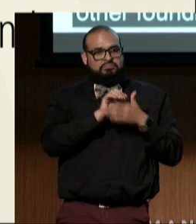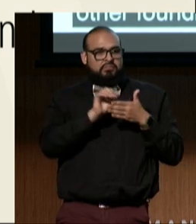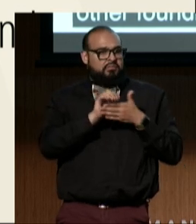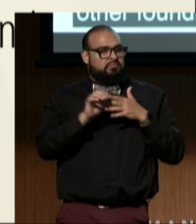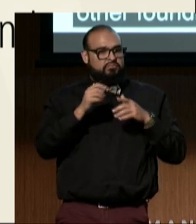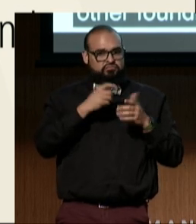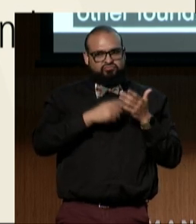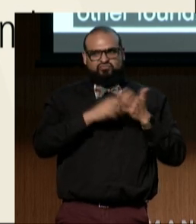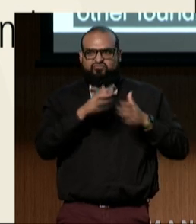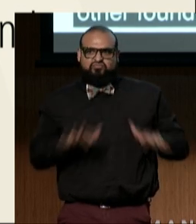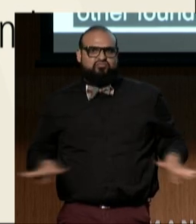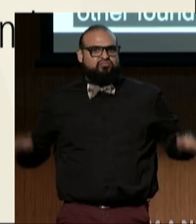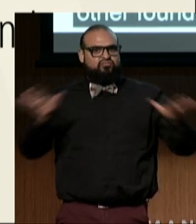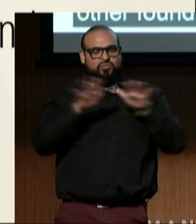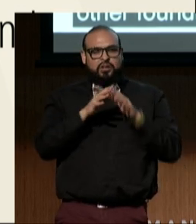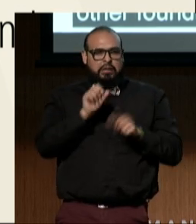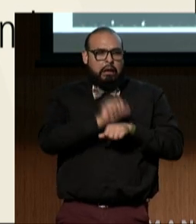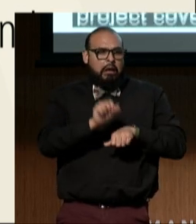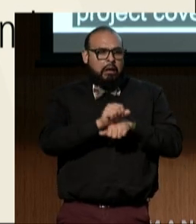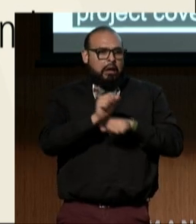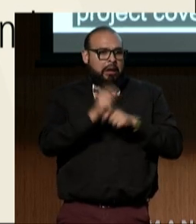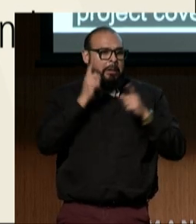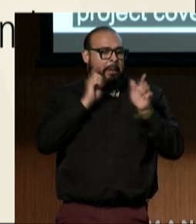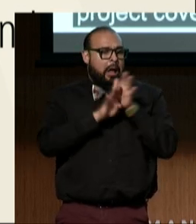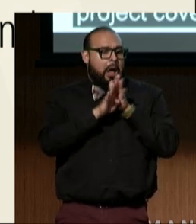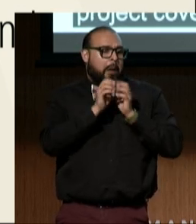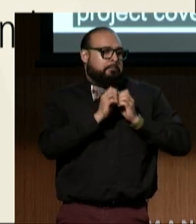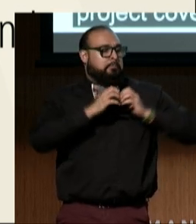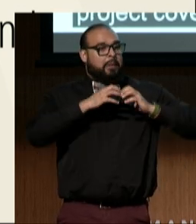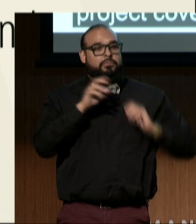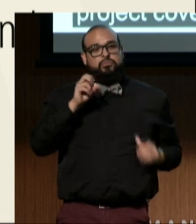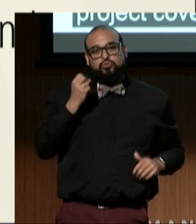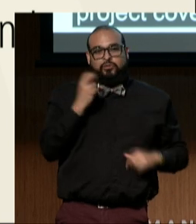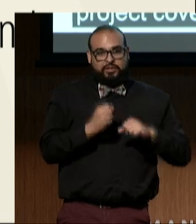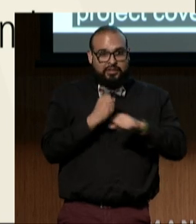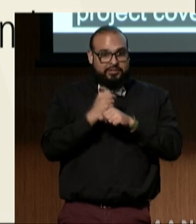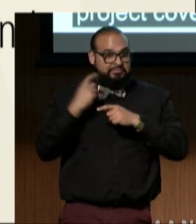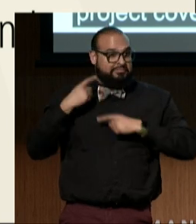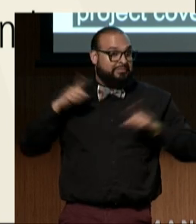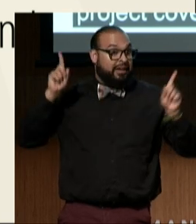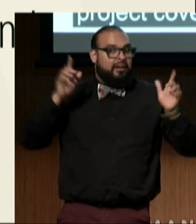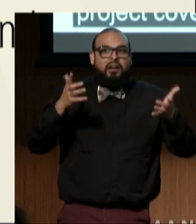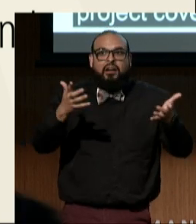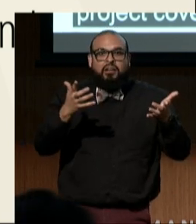which took 12 years of hard work to bring to fruition. There's nothing else like it.